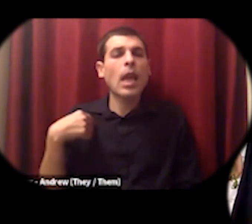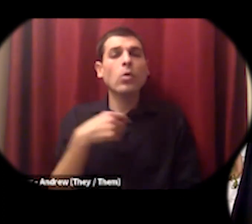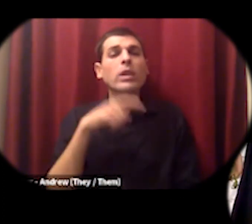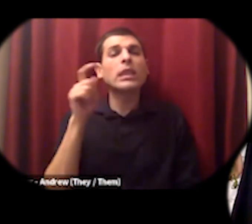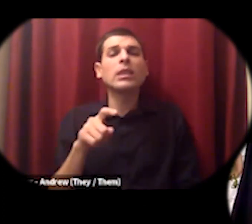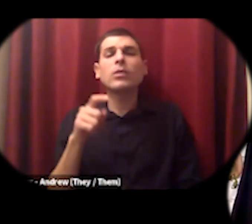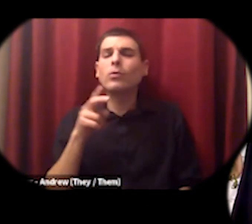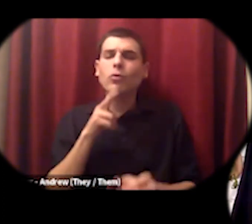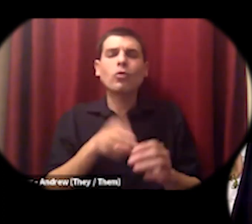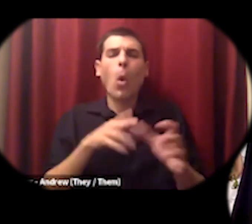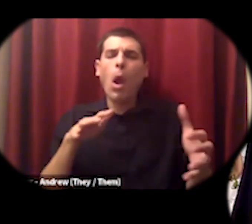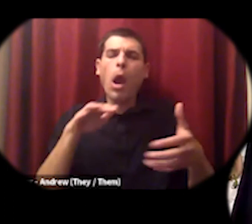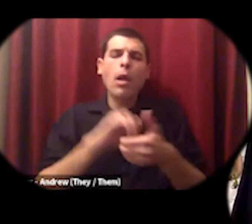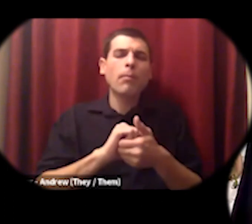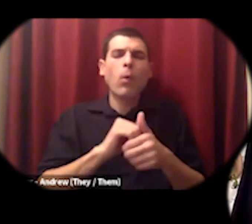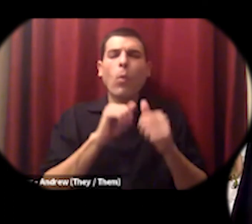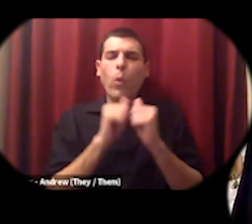a variety of communities so that we can